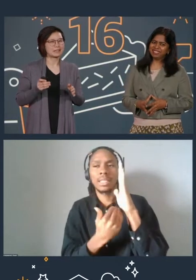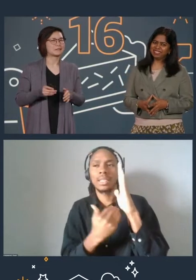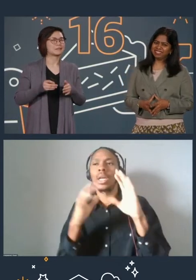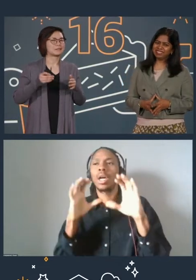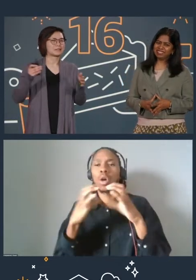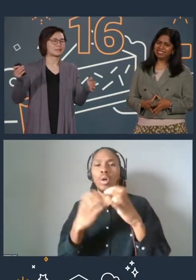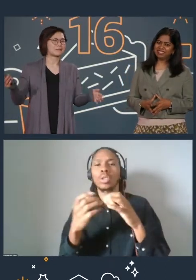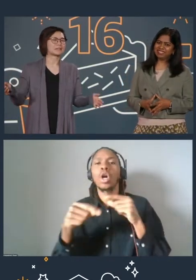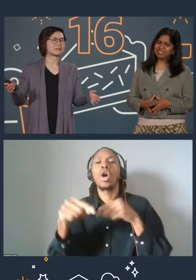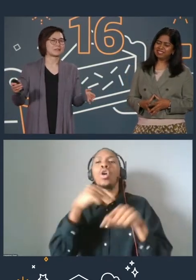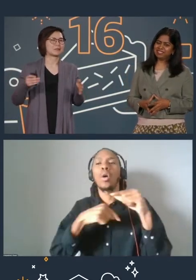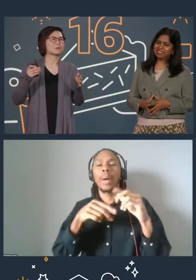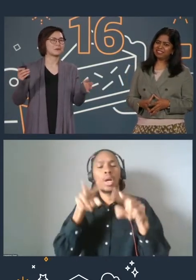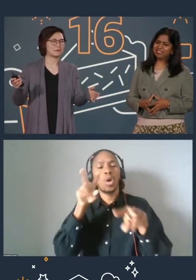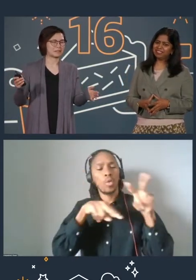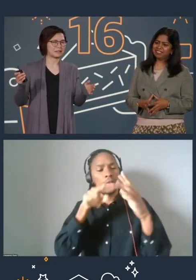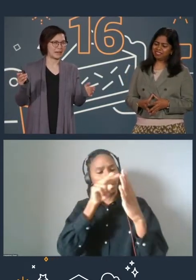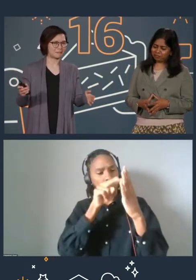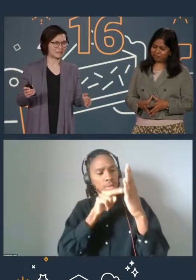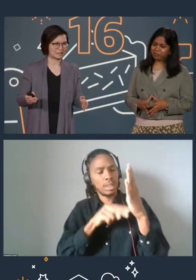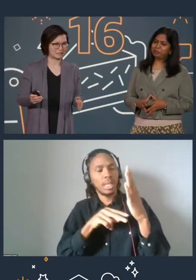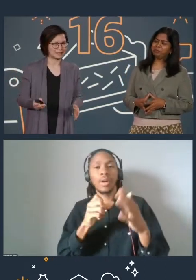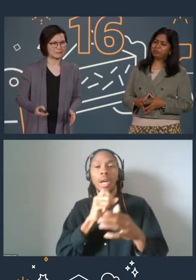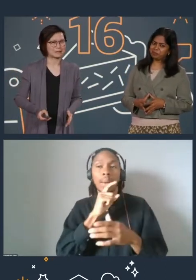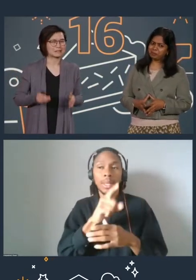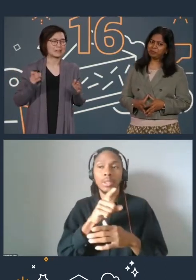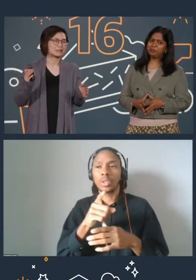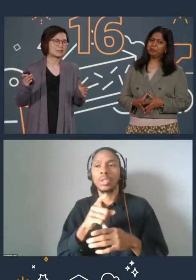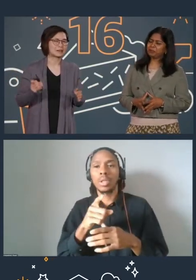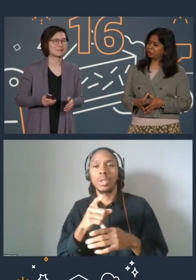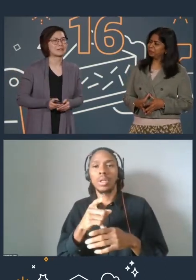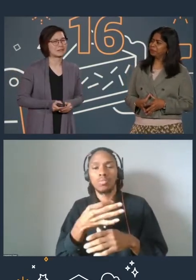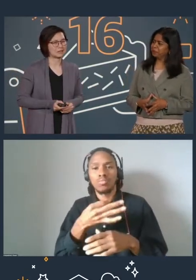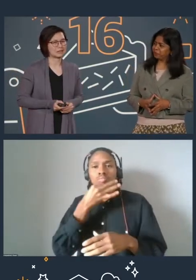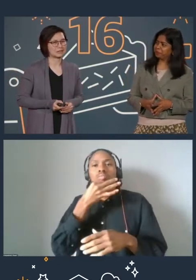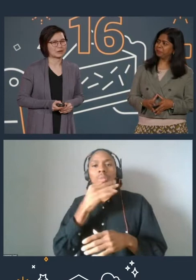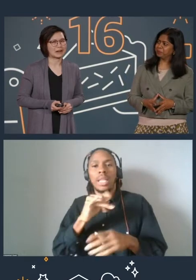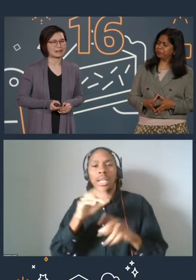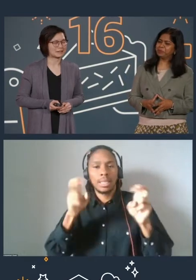if you're looking to make sure that you're well-versed in that particular topic. So I do recommend giving it a try.